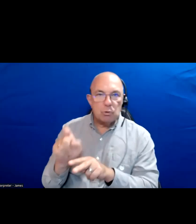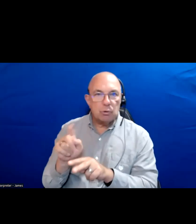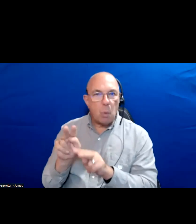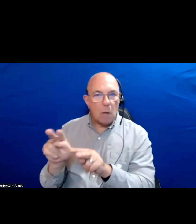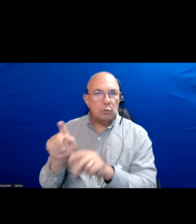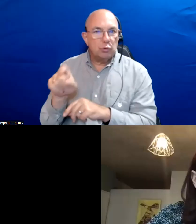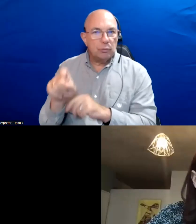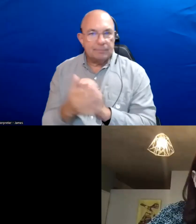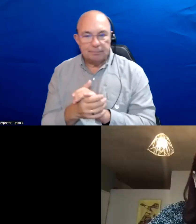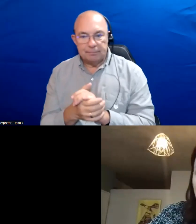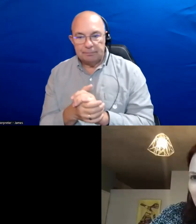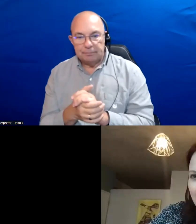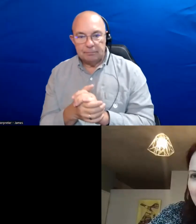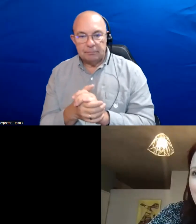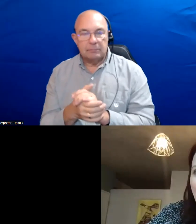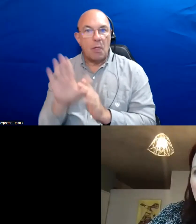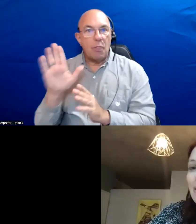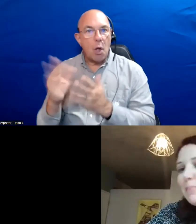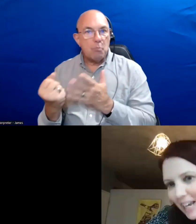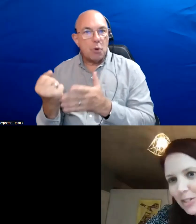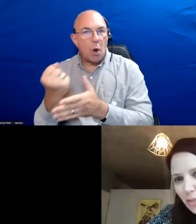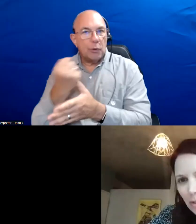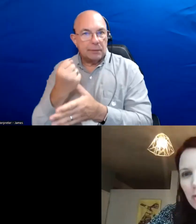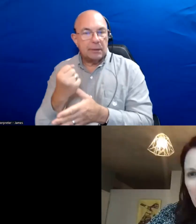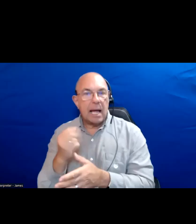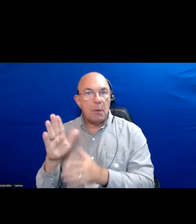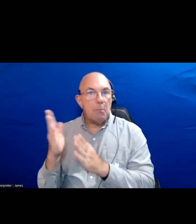I am listening for priorities and in the plans for those priorities.